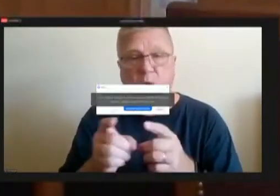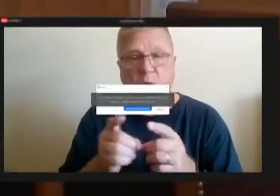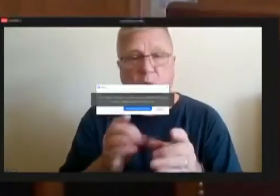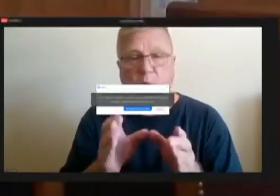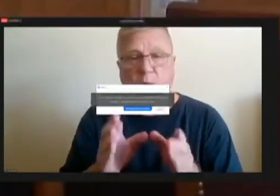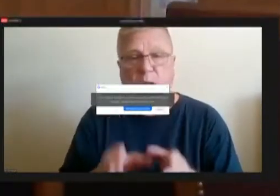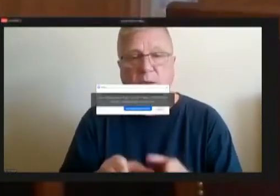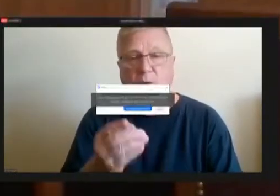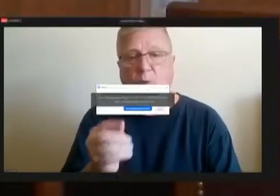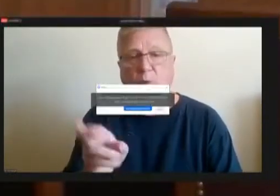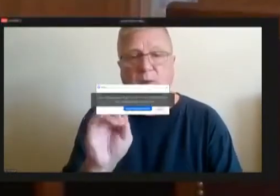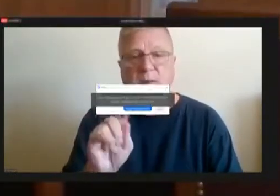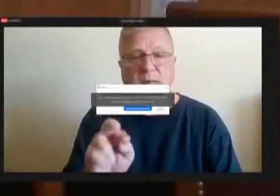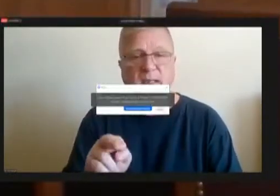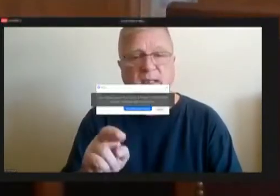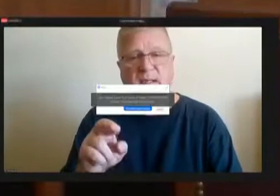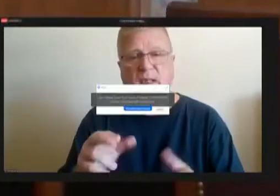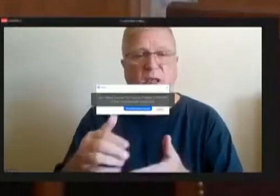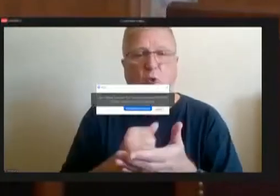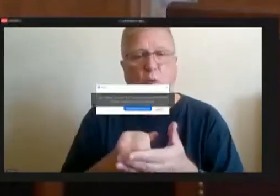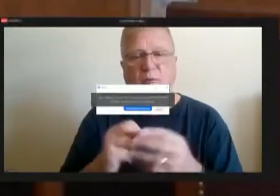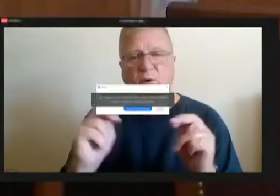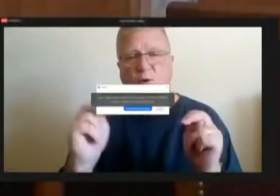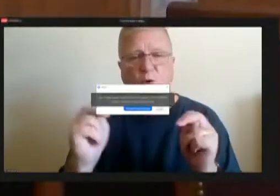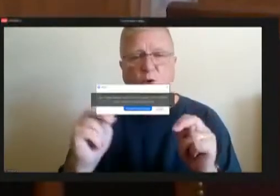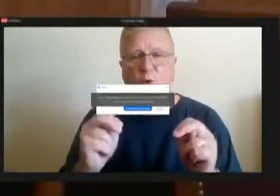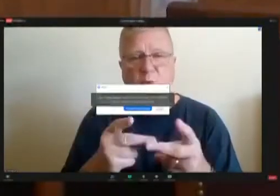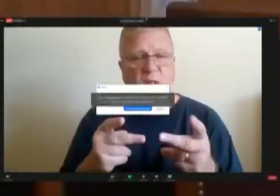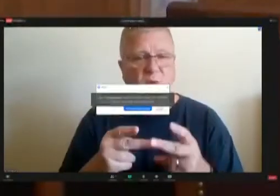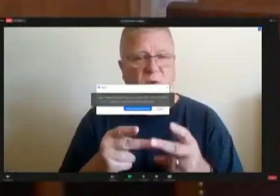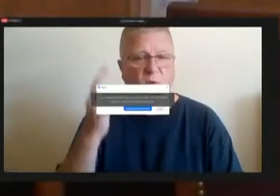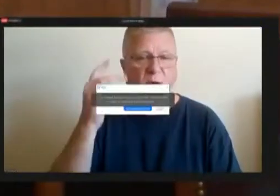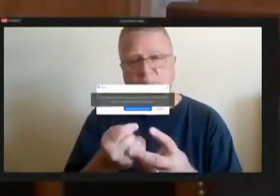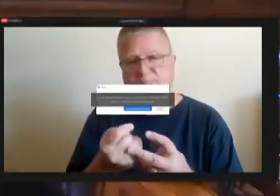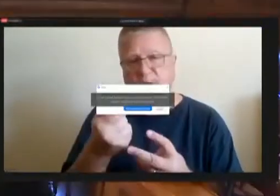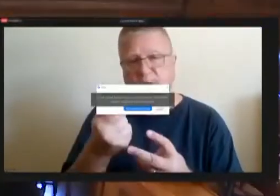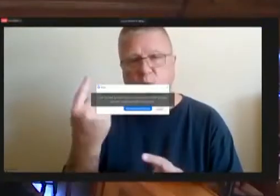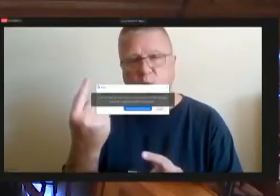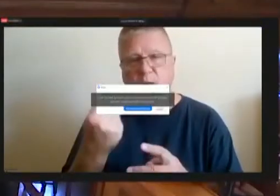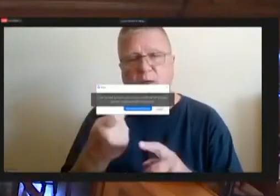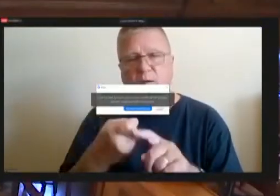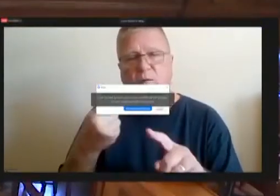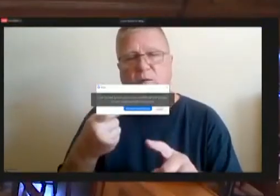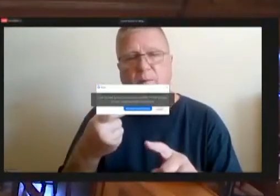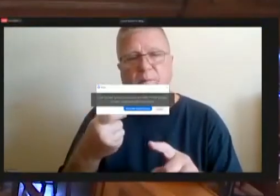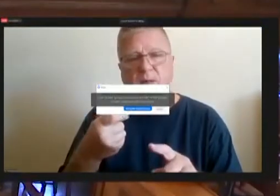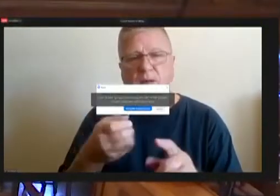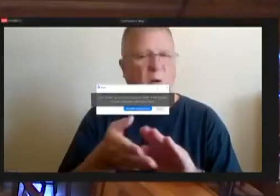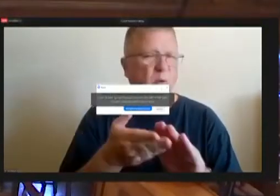because we're just eliminating one from operator from the public works and